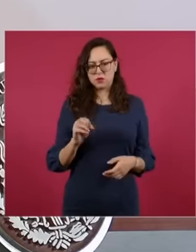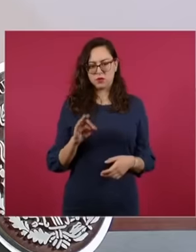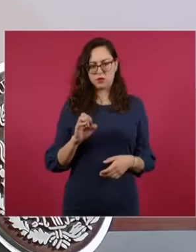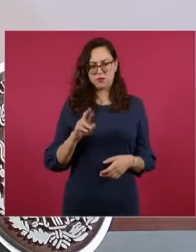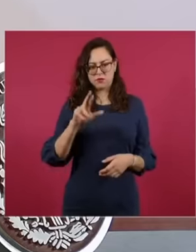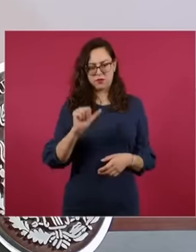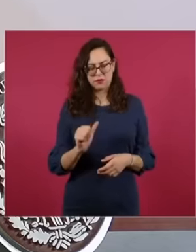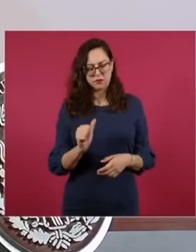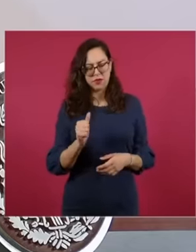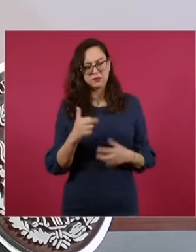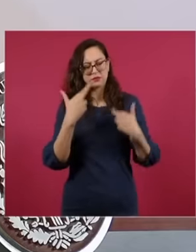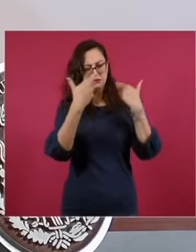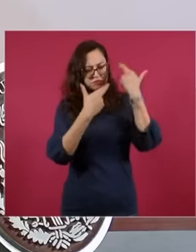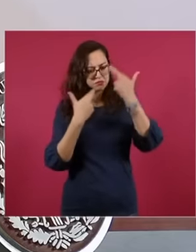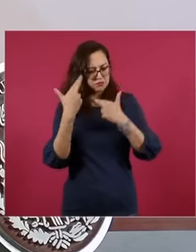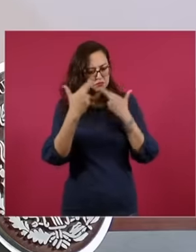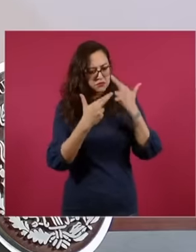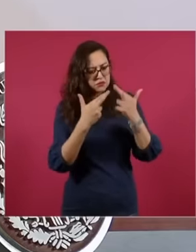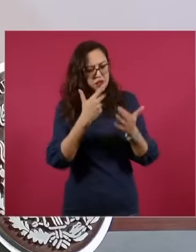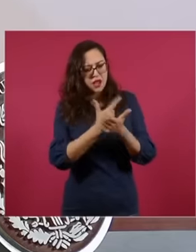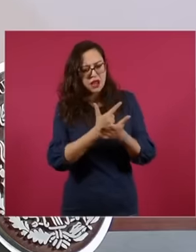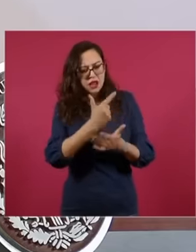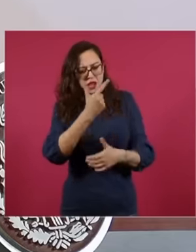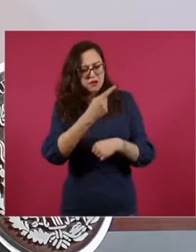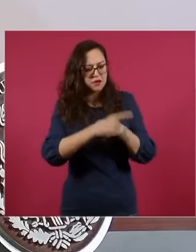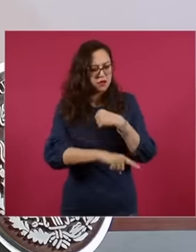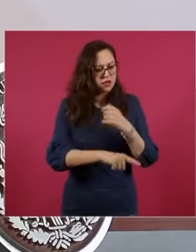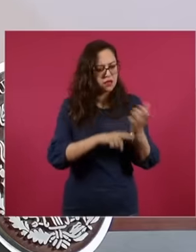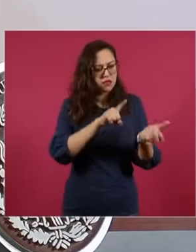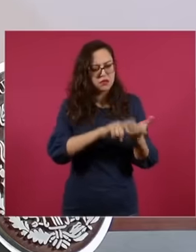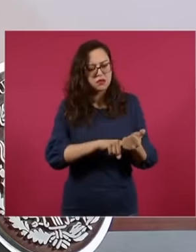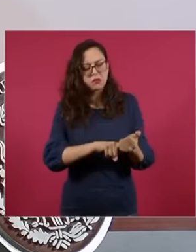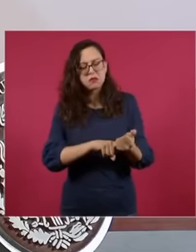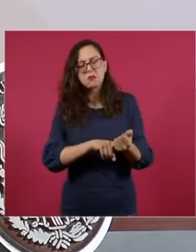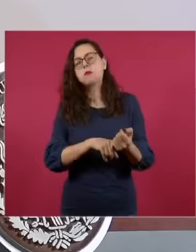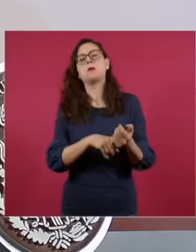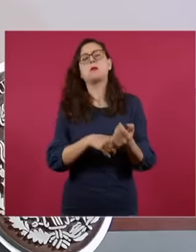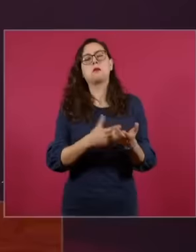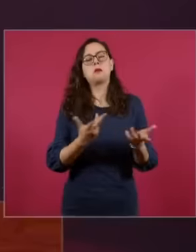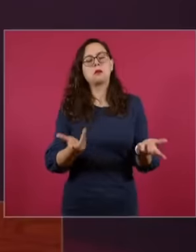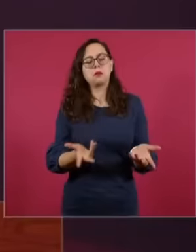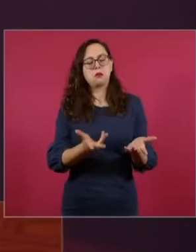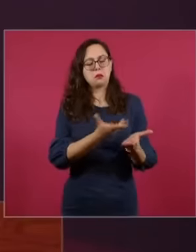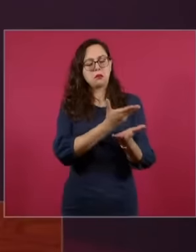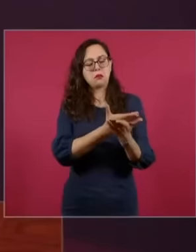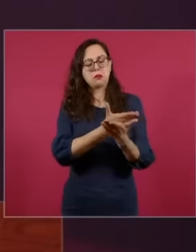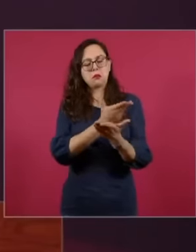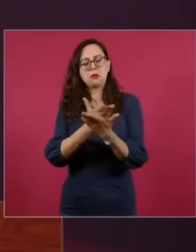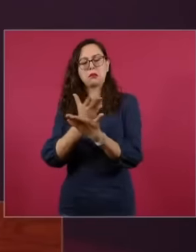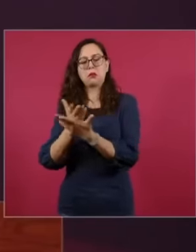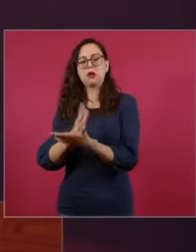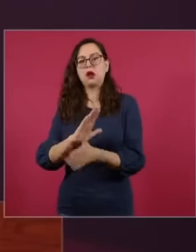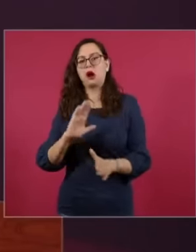risky activities in this case of the semarnat annulled the resolutions issued previously. In